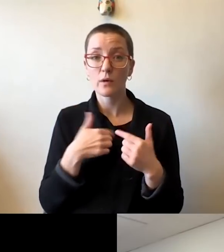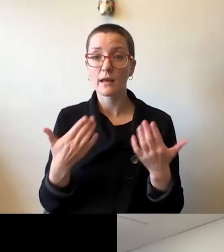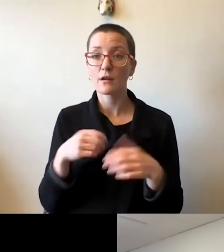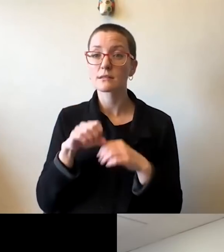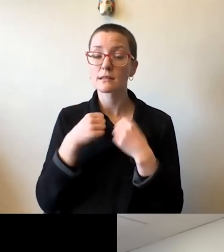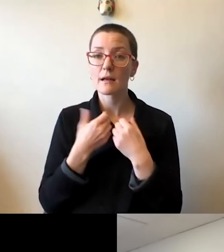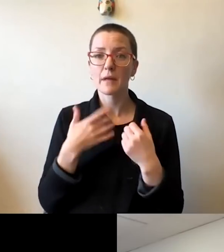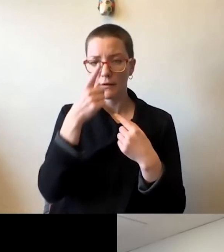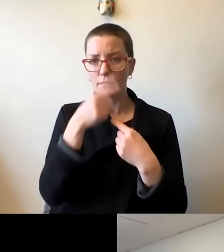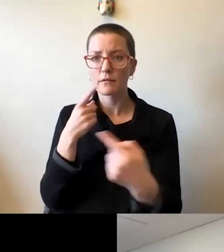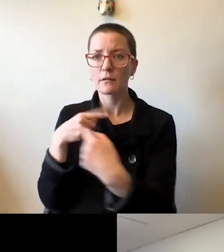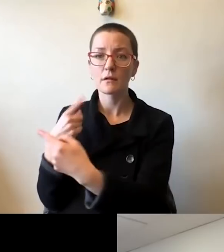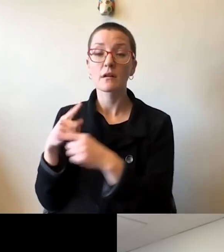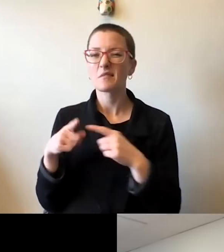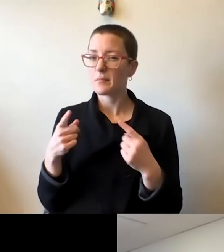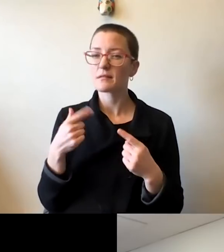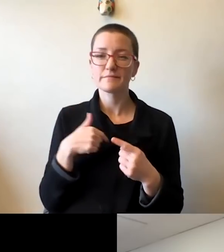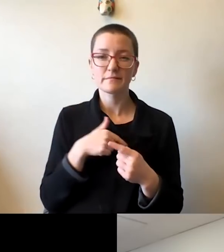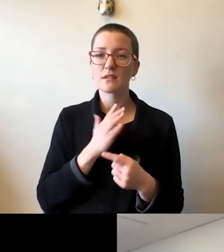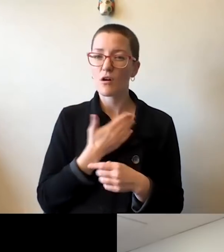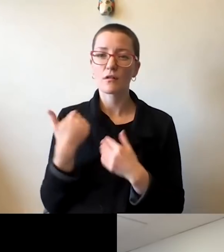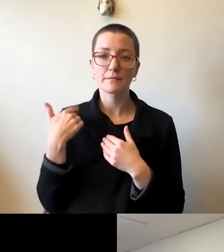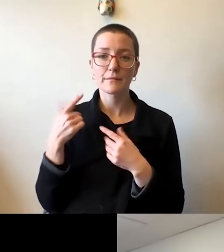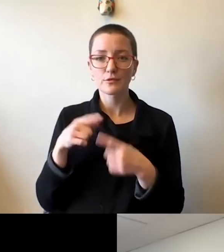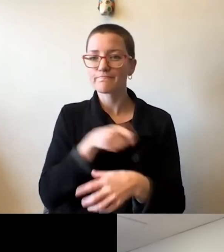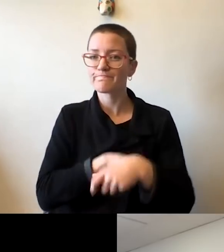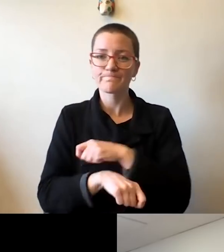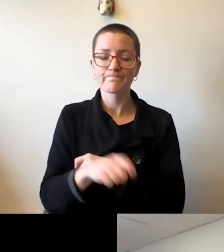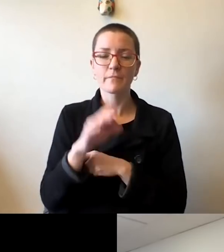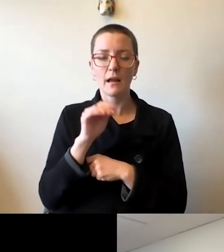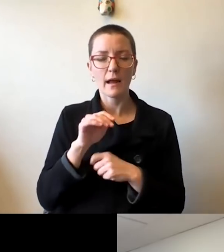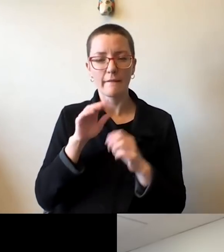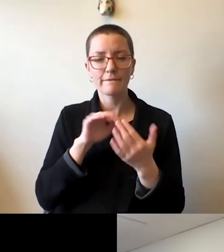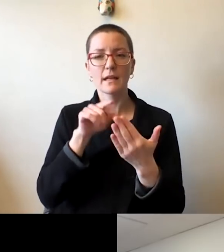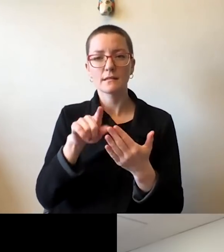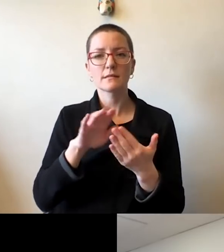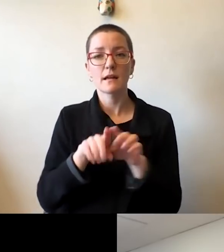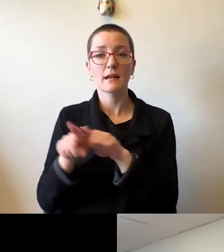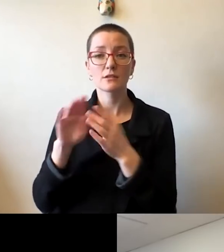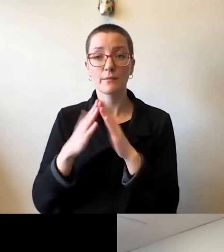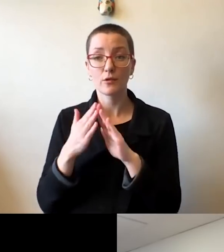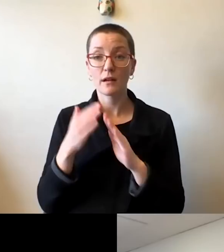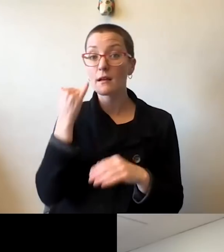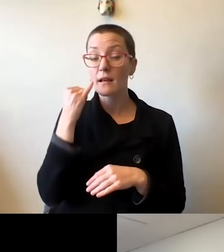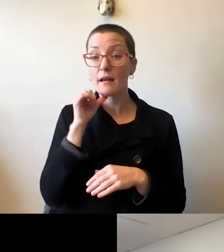and tackle this one head on as a community. Otherwise, we will be pushed away from our mission,